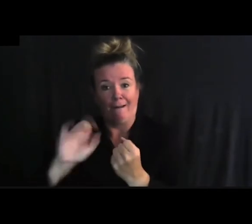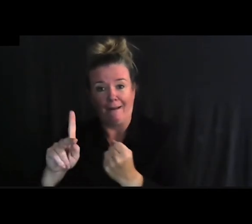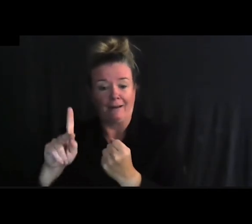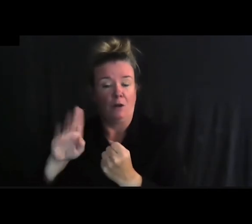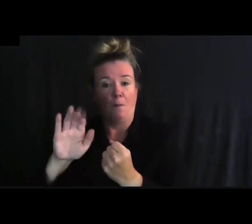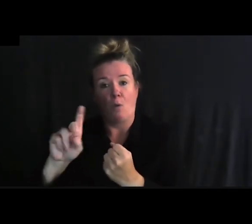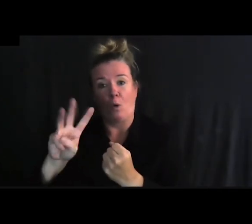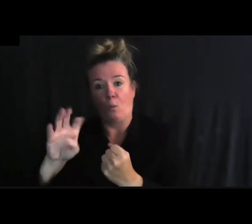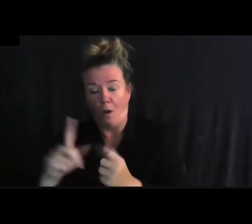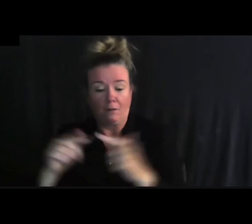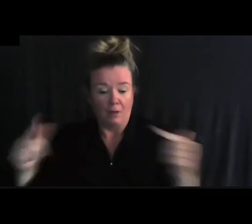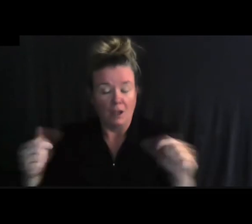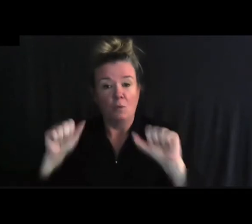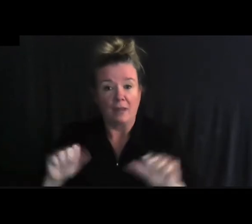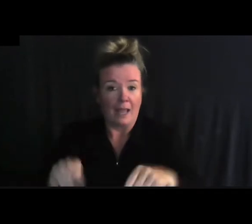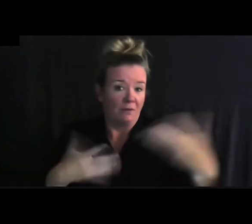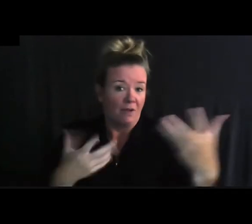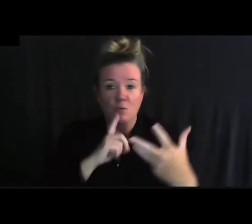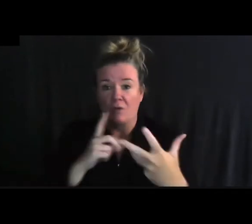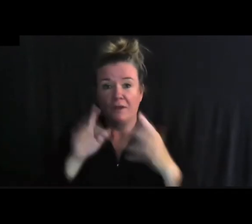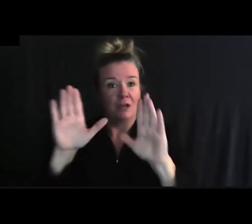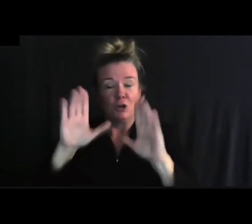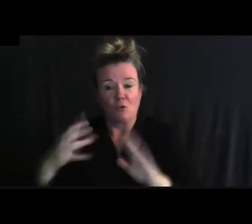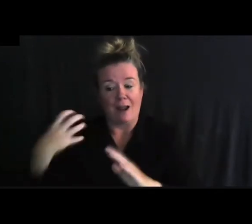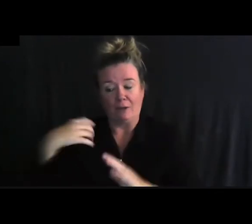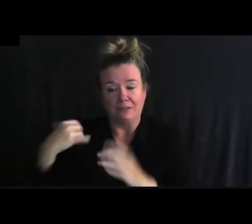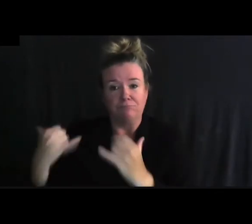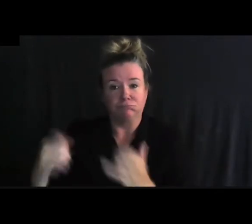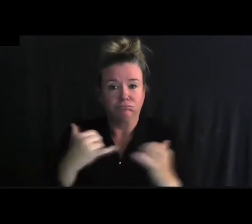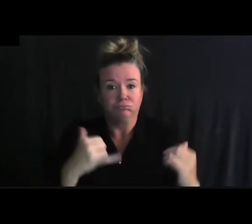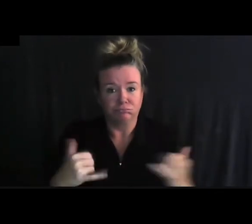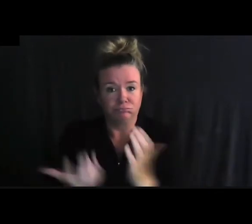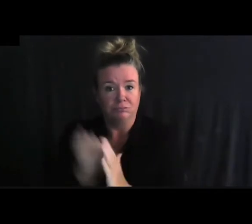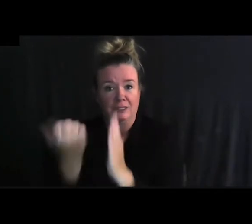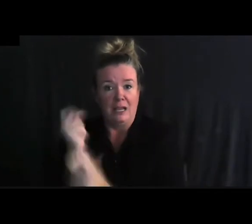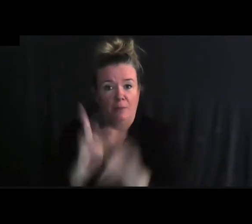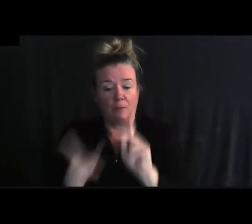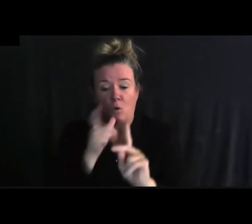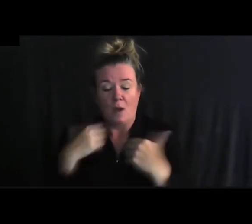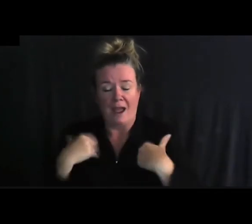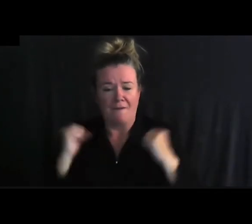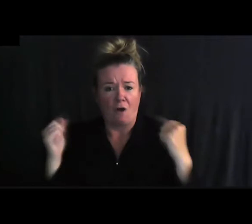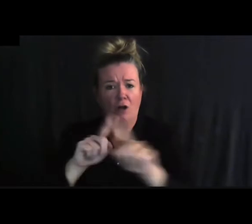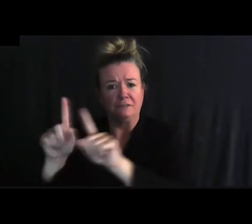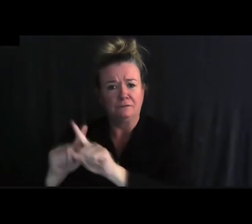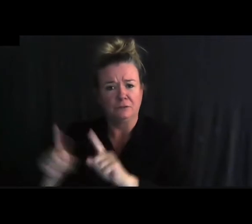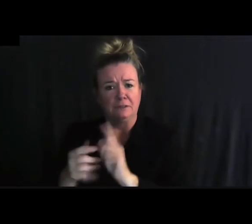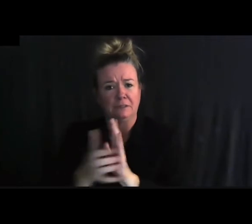launches and board walks - we’ve been able to provide greater outdoor recreation opportunities for people of all abilities.